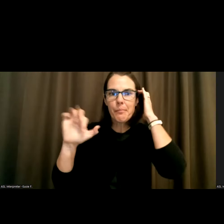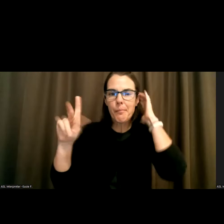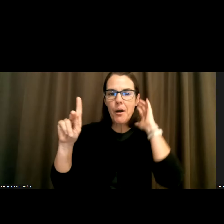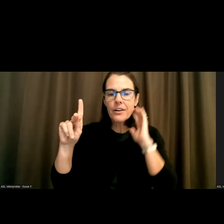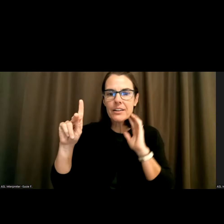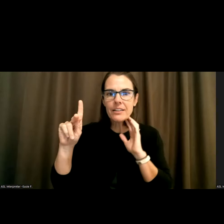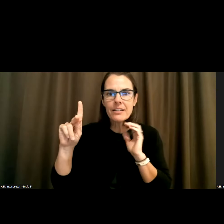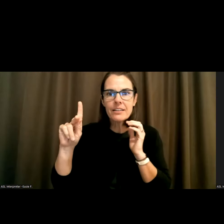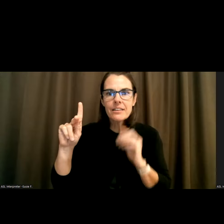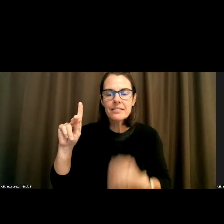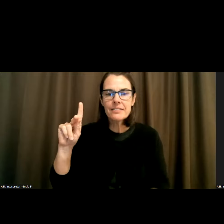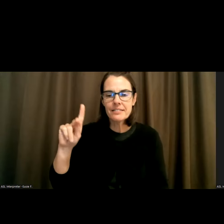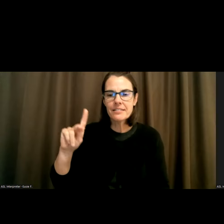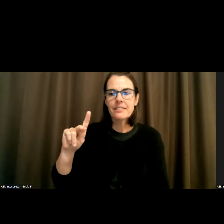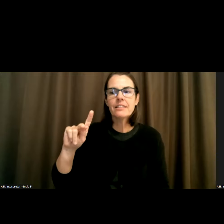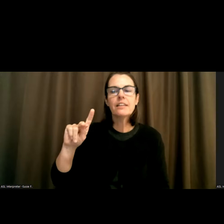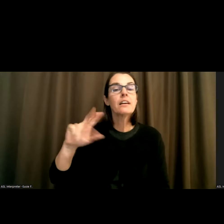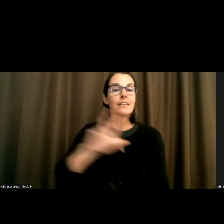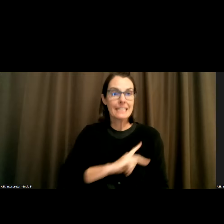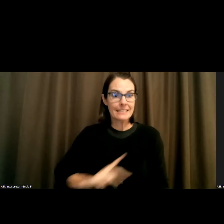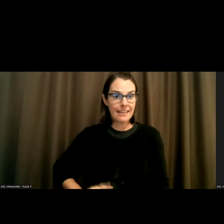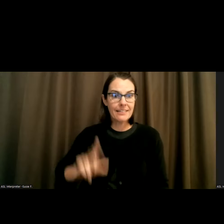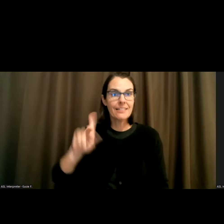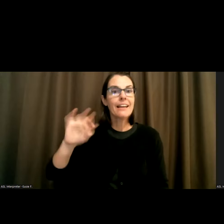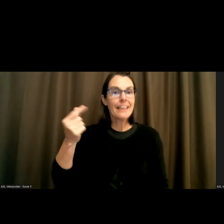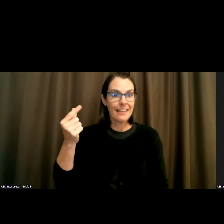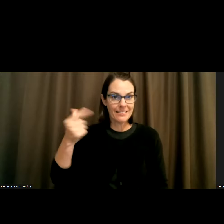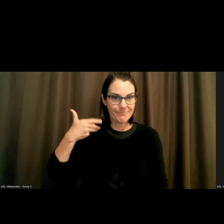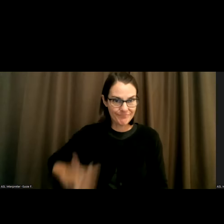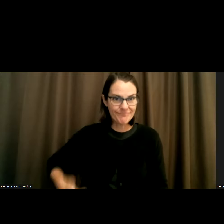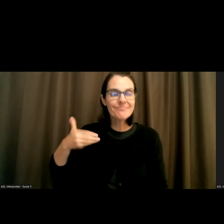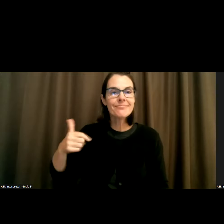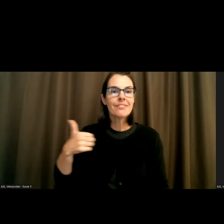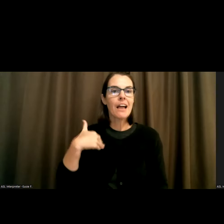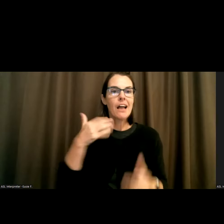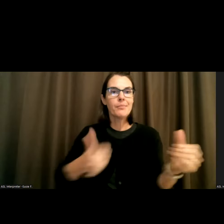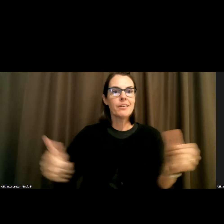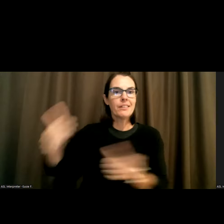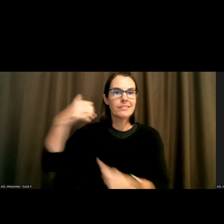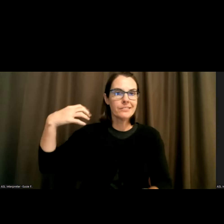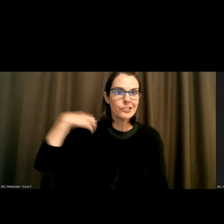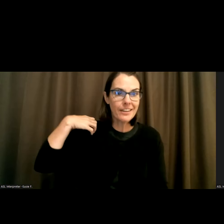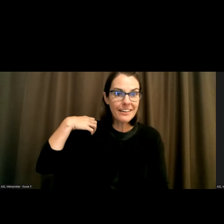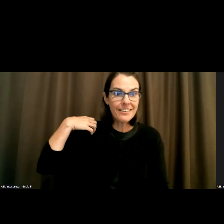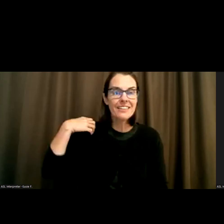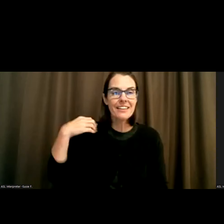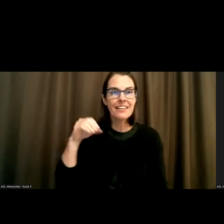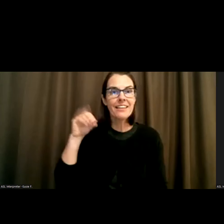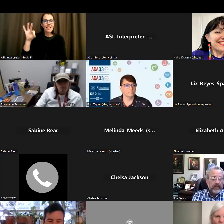My name is Mark King. I am the chair of the Oregon